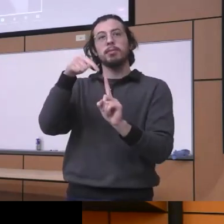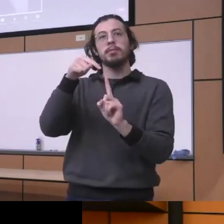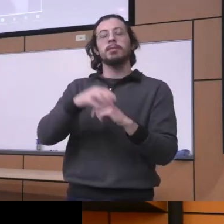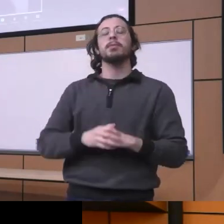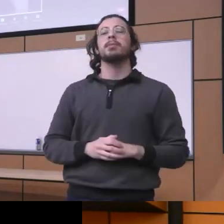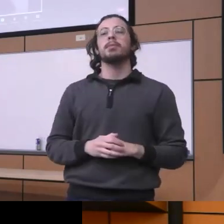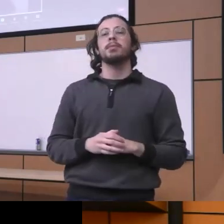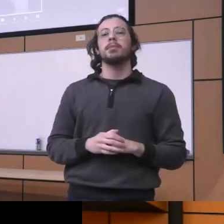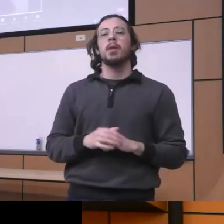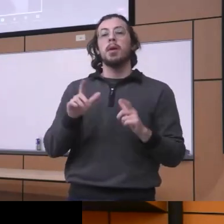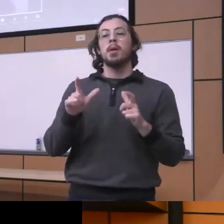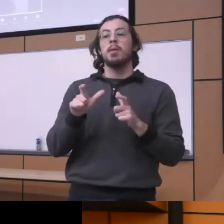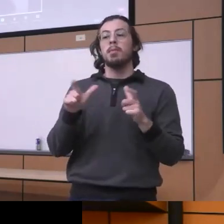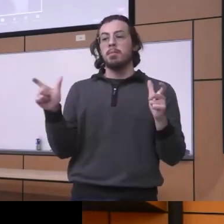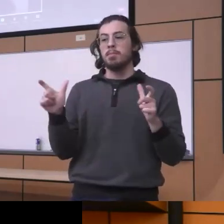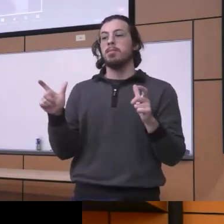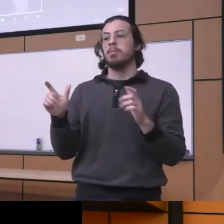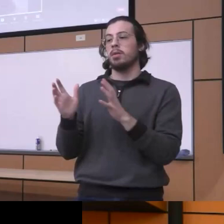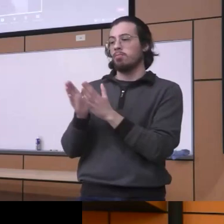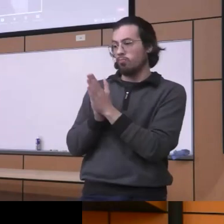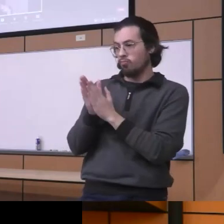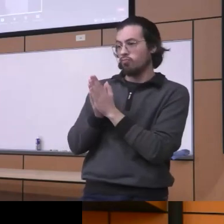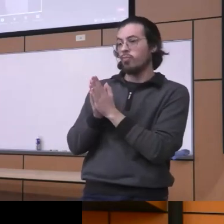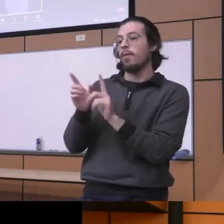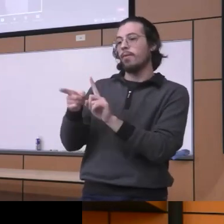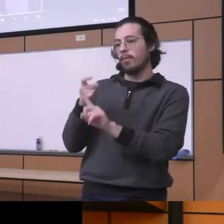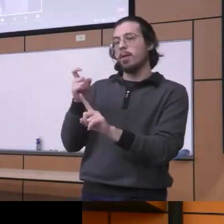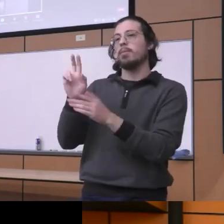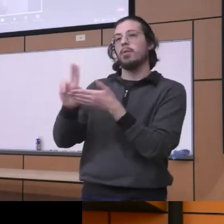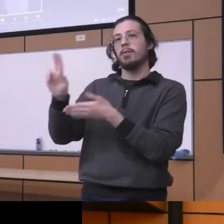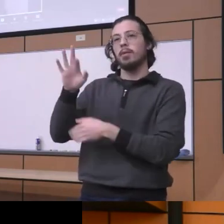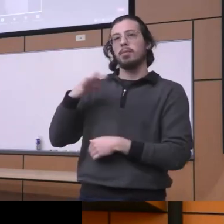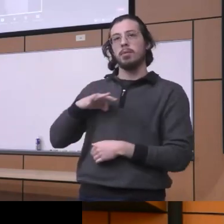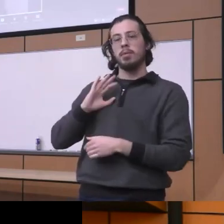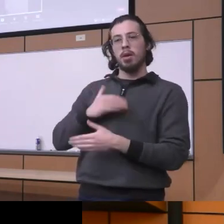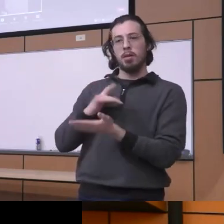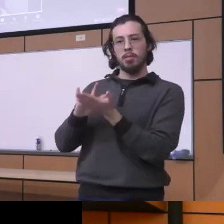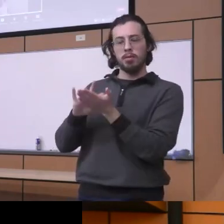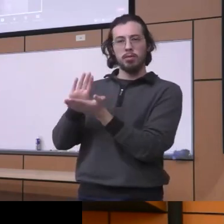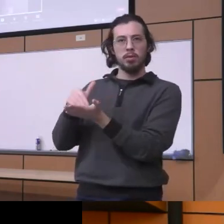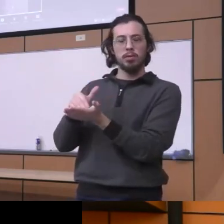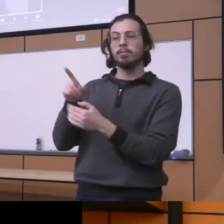the University of Pittsburgh medical center to really uh uh integrate also within really